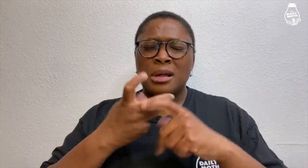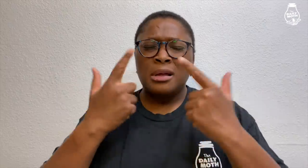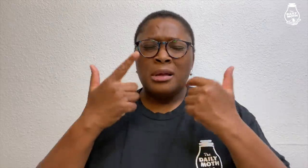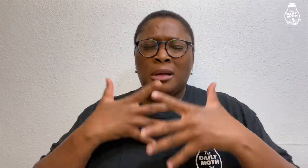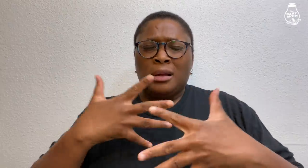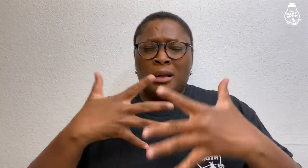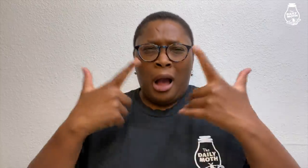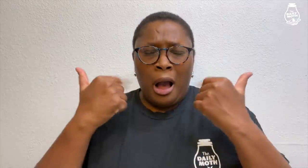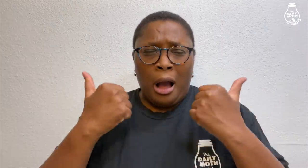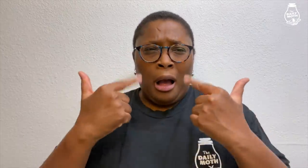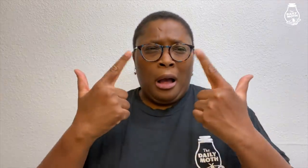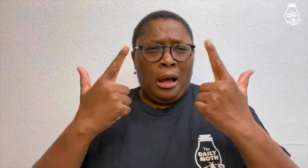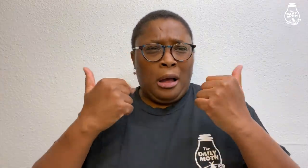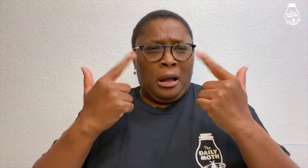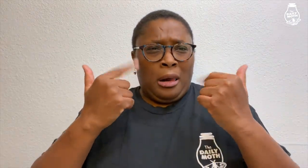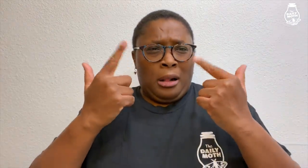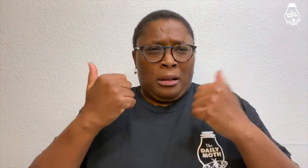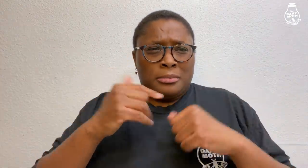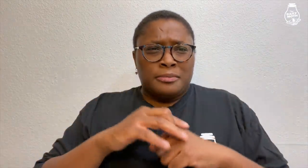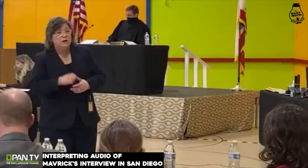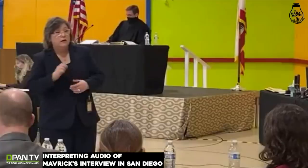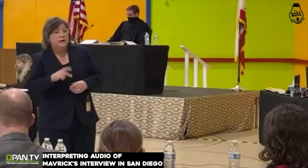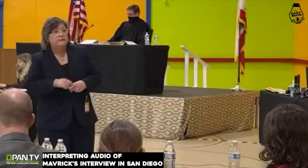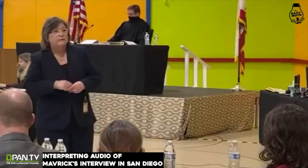Mavrick is crying hard and breathing heavily.